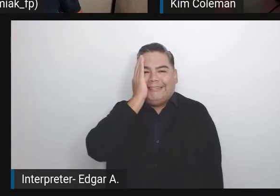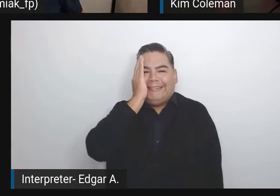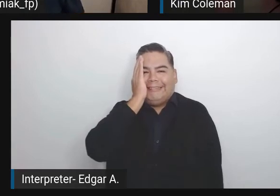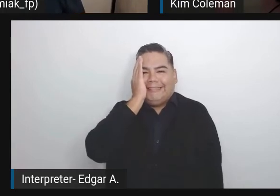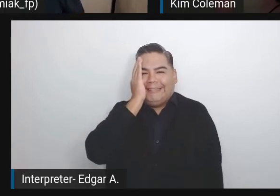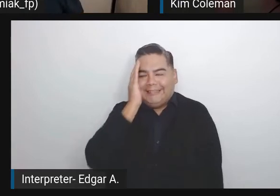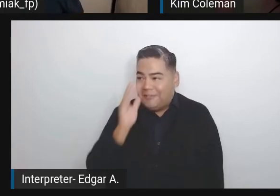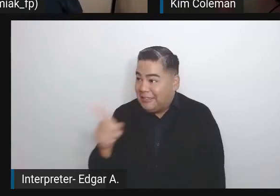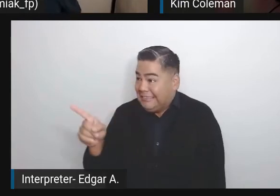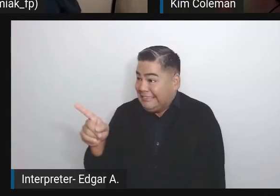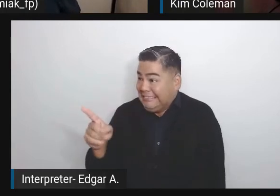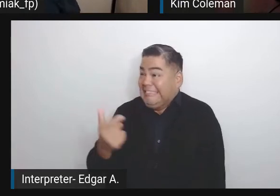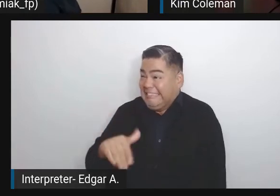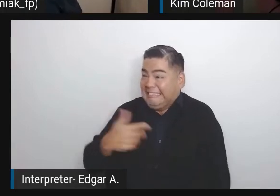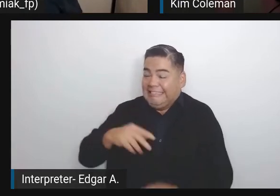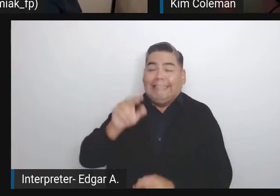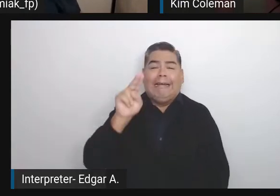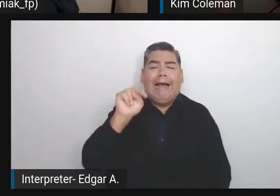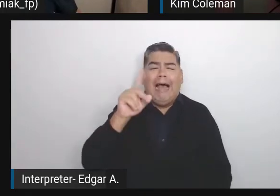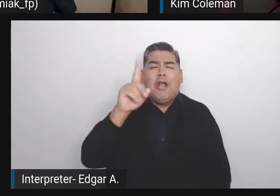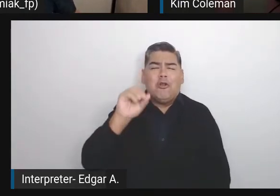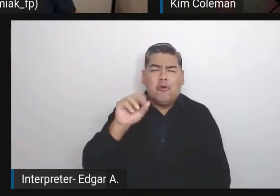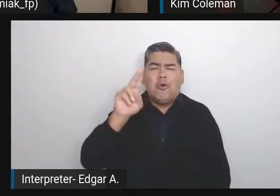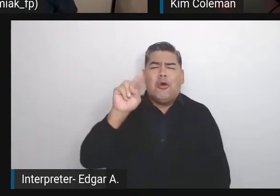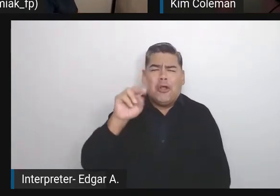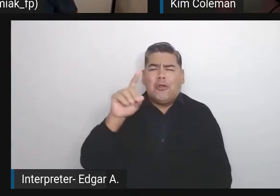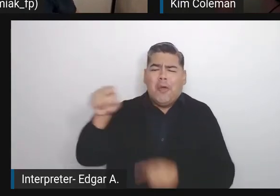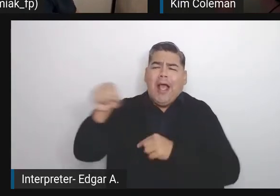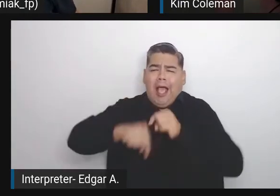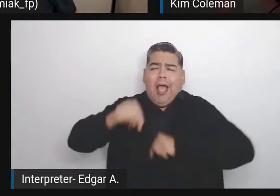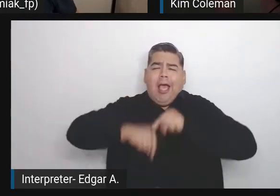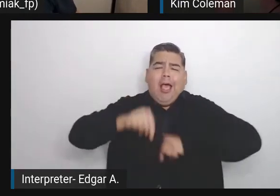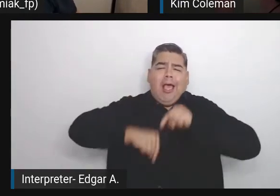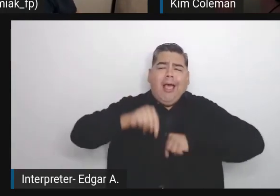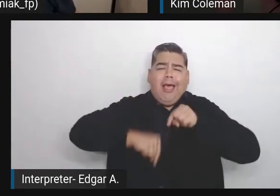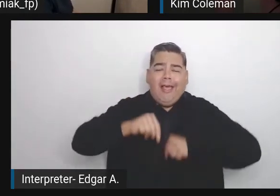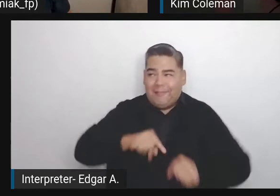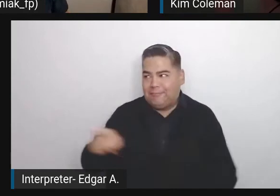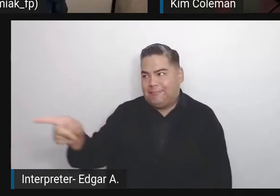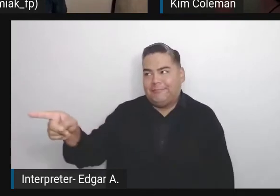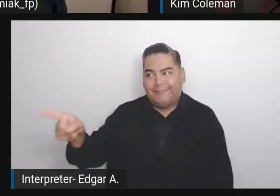Ctrl Z, Ctrl Z. Undo . Oh, man. Exactly.